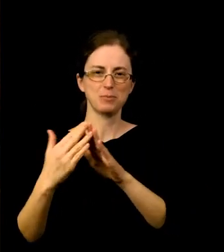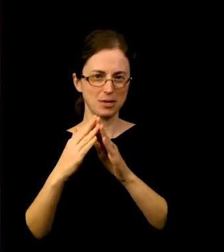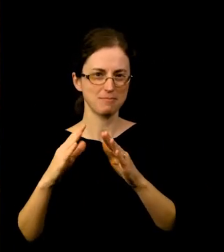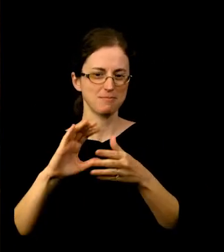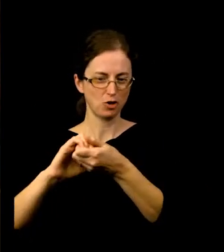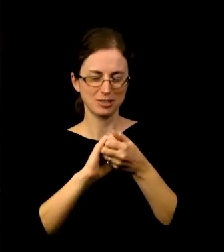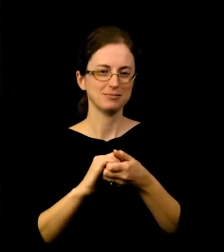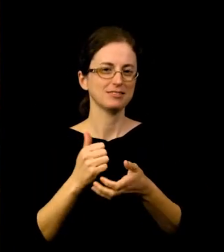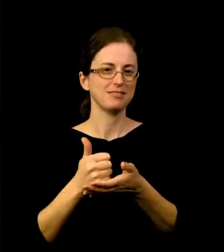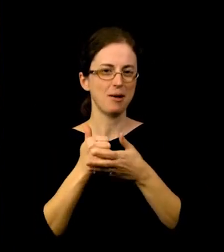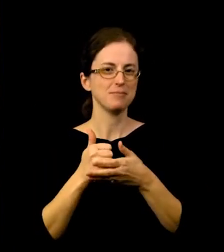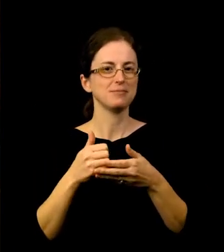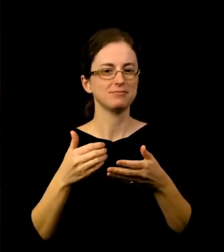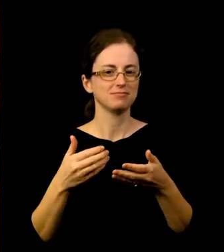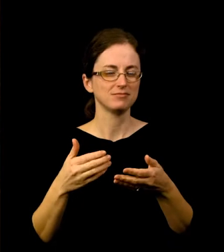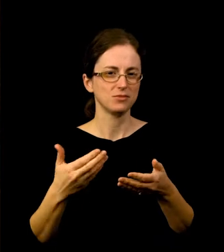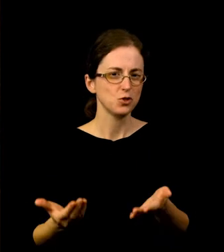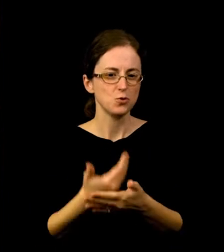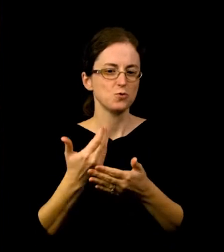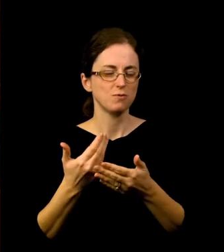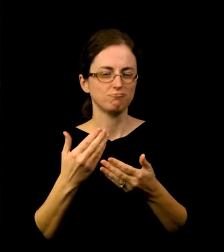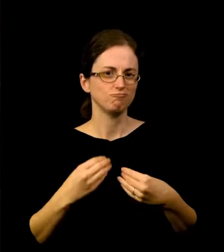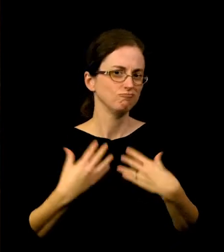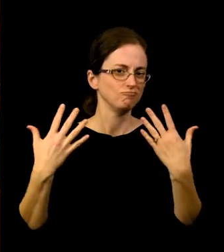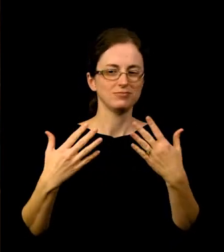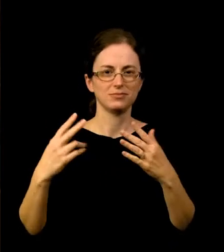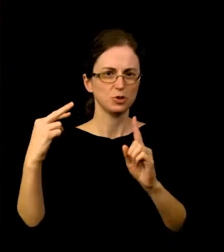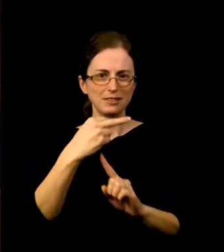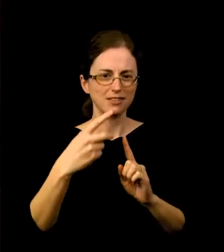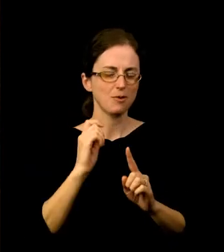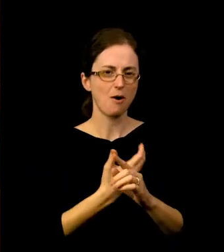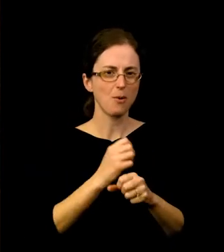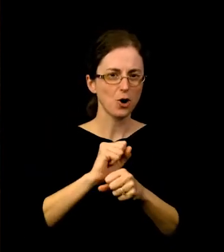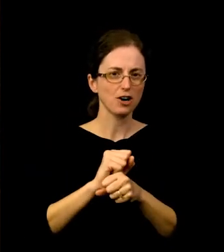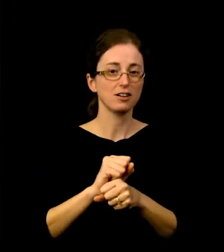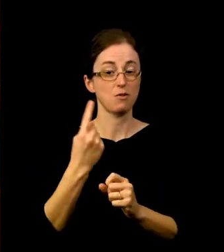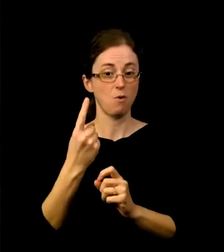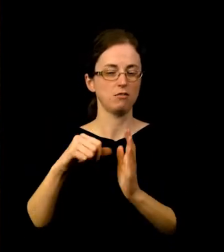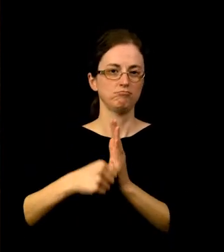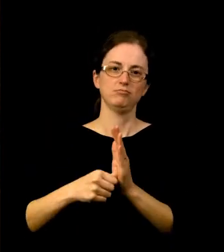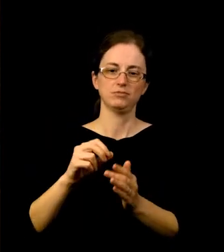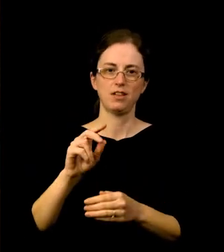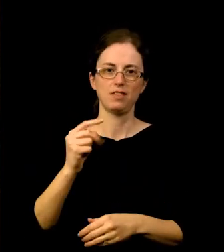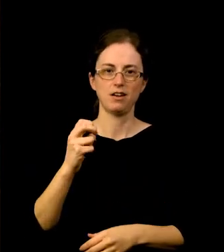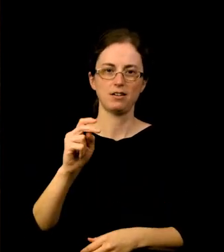to bring vibrant new perspectives to our work, and one in particular stands out for its uniqueness and impact — The Numberz FM.